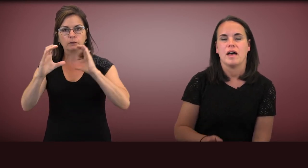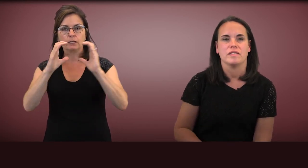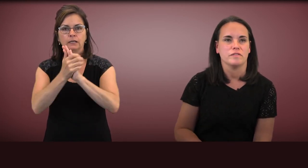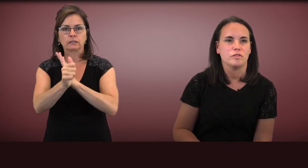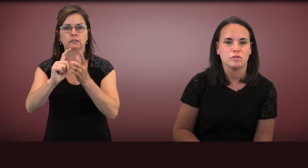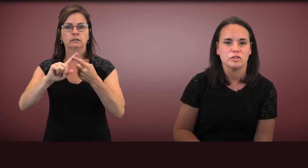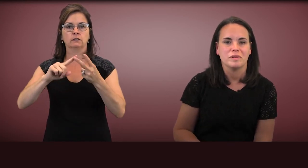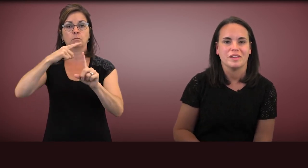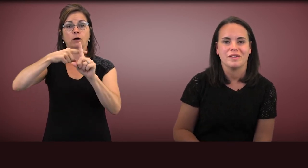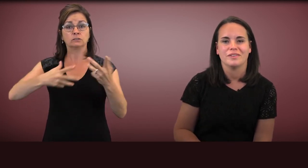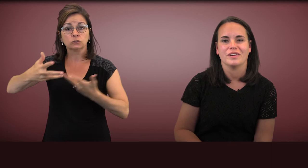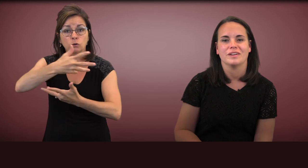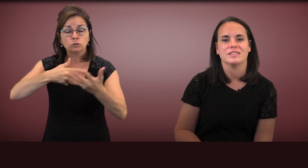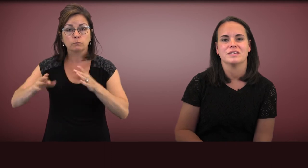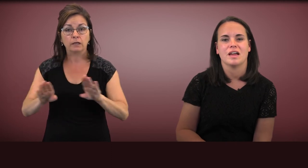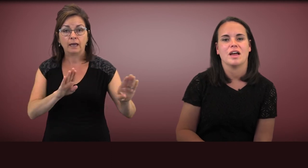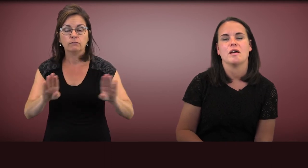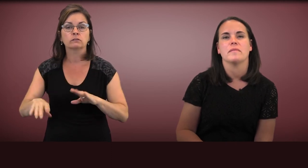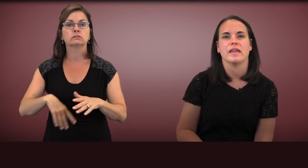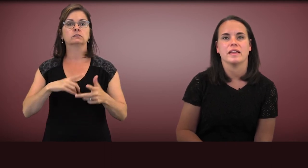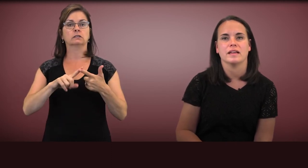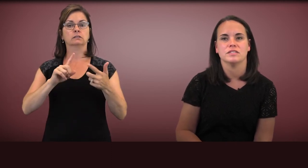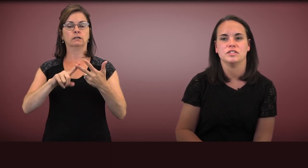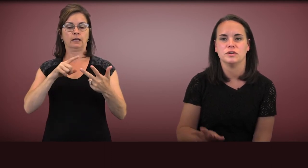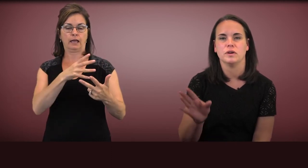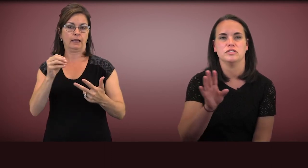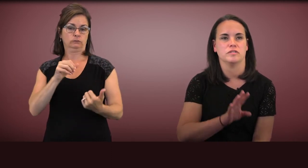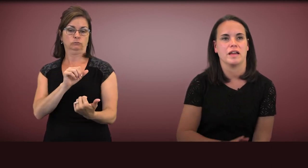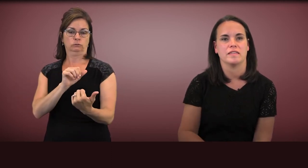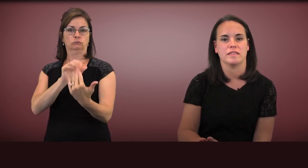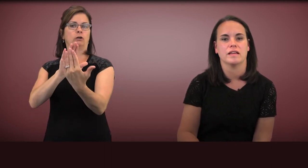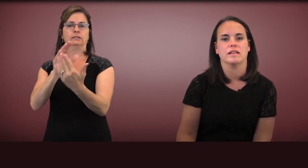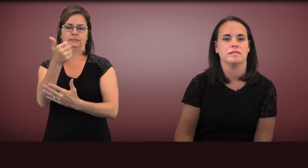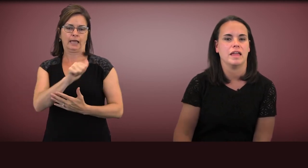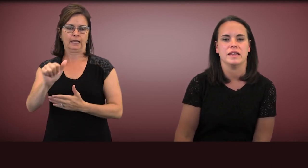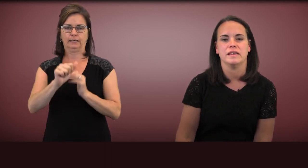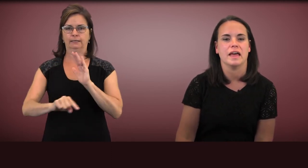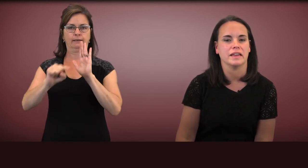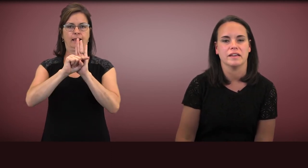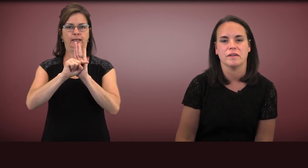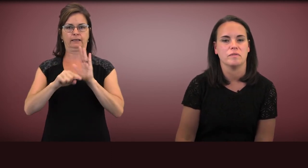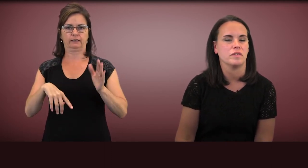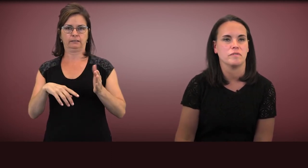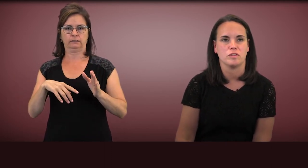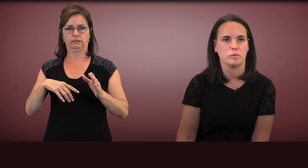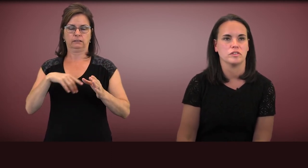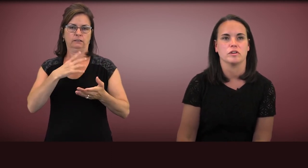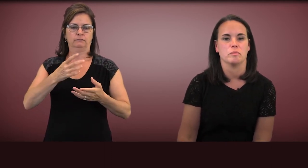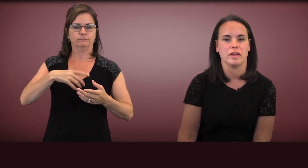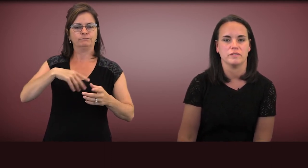positive social behaviors, and to address any negative self-stimulatory behaviors,